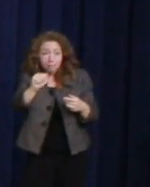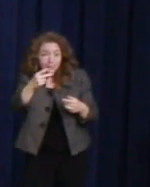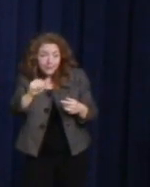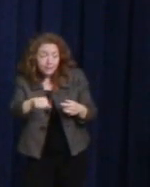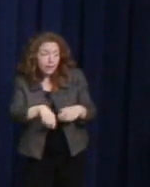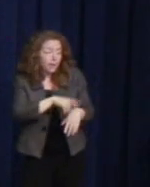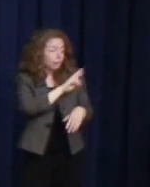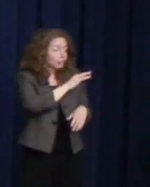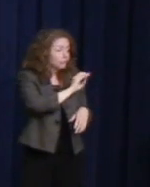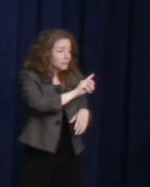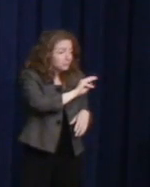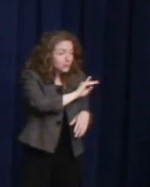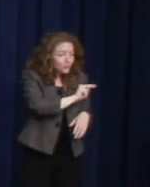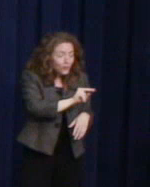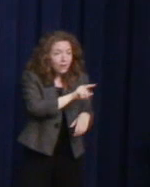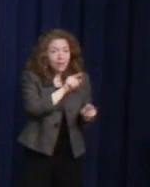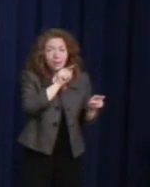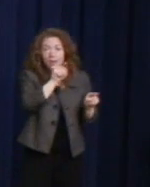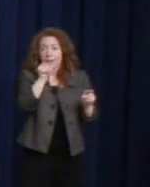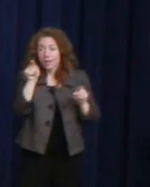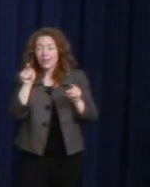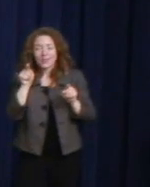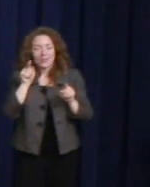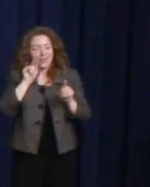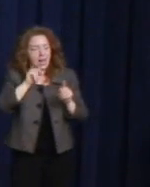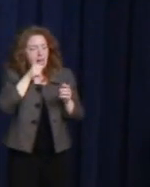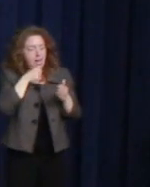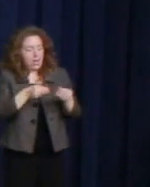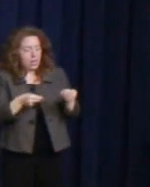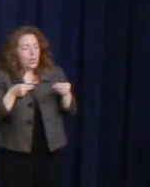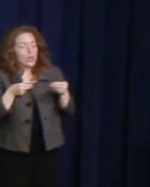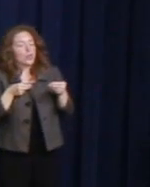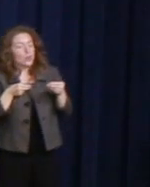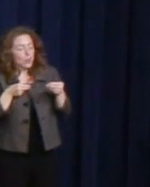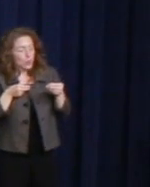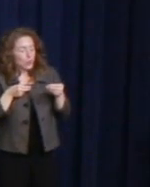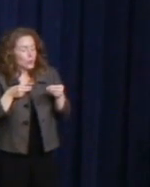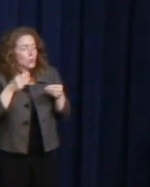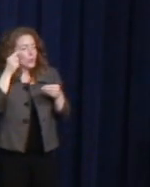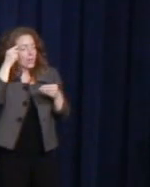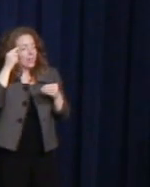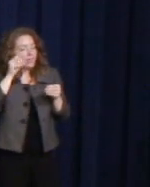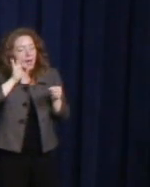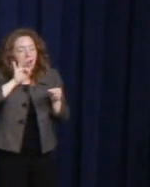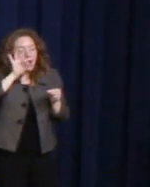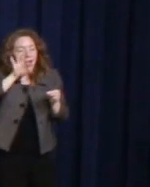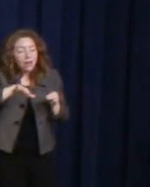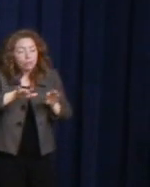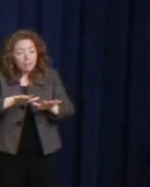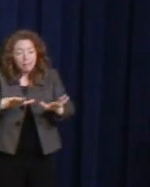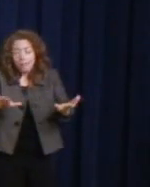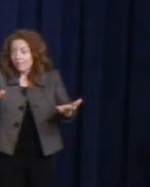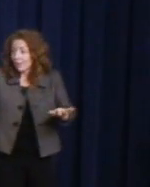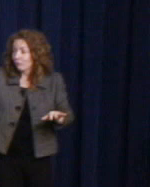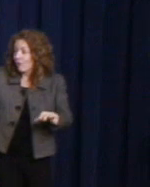letters that remind me of the ripple effect, John Lewis, the ripple effect that one person's journey